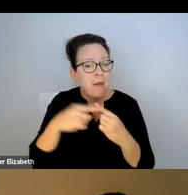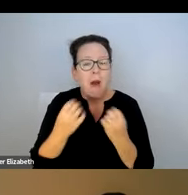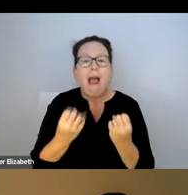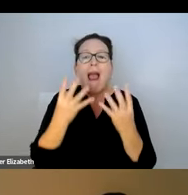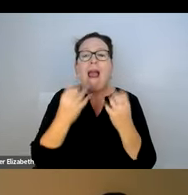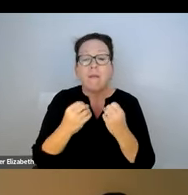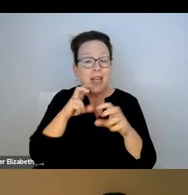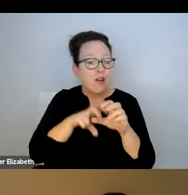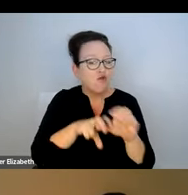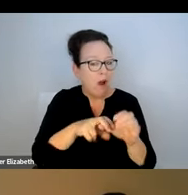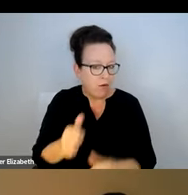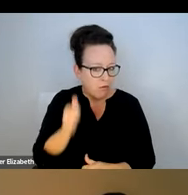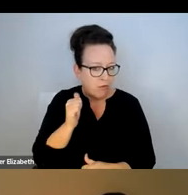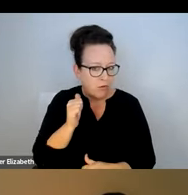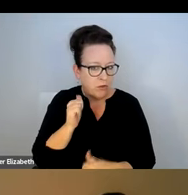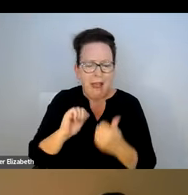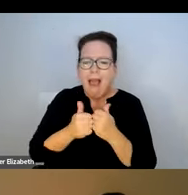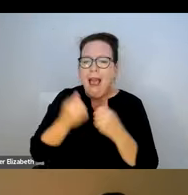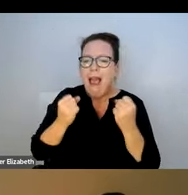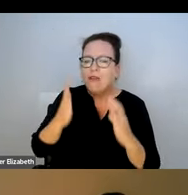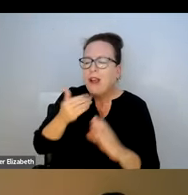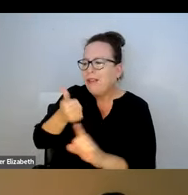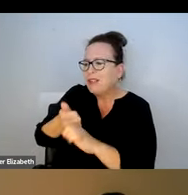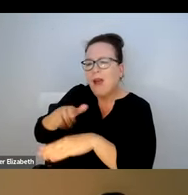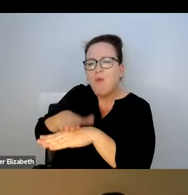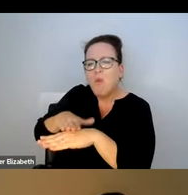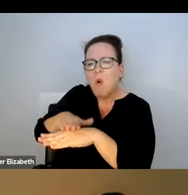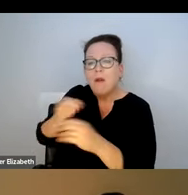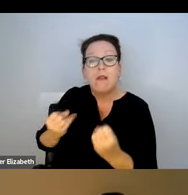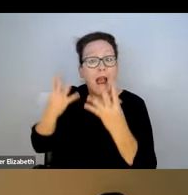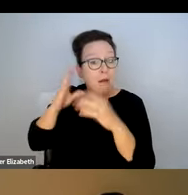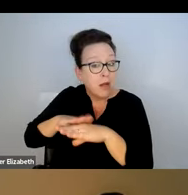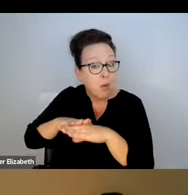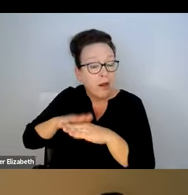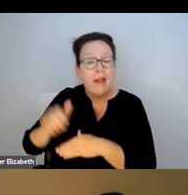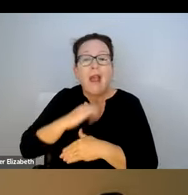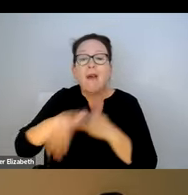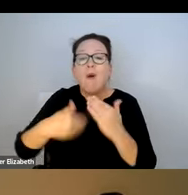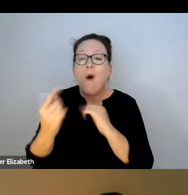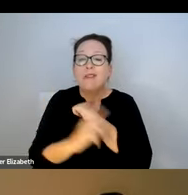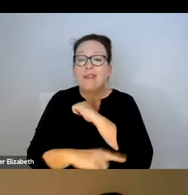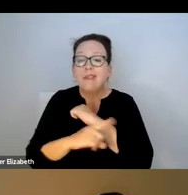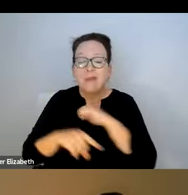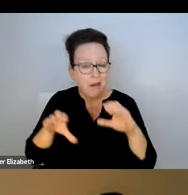THIRD, SHARING TRANSPARENT DATA ABOUT THE NUMBER OF RIDER REFUSAL, HOW DRIVERS ARE WARNED, HOW MANY WARNINGS, AND ANY OTHER